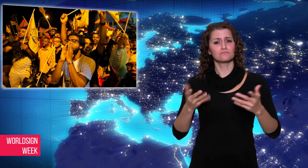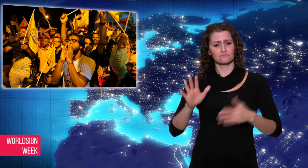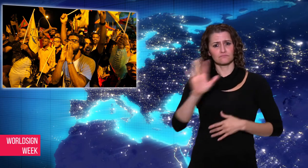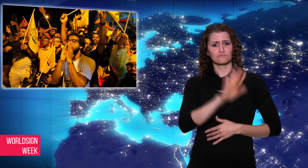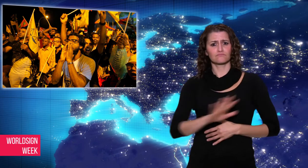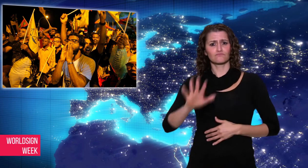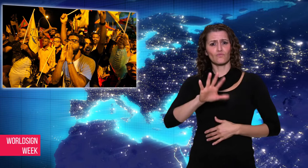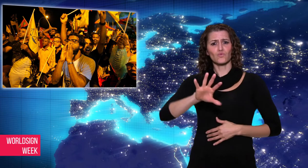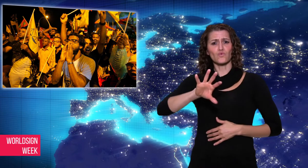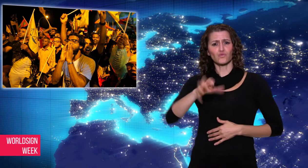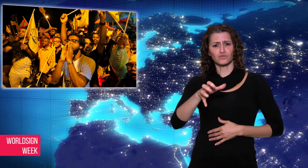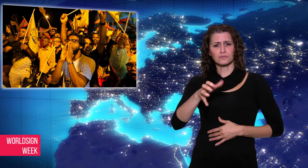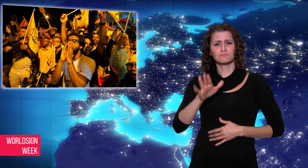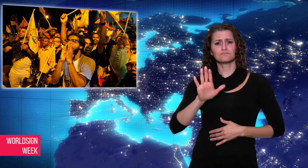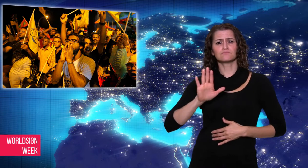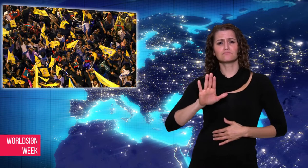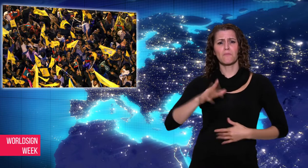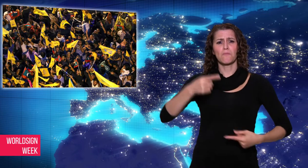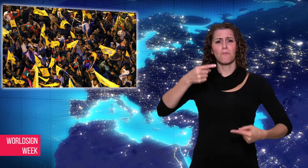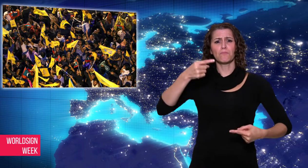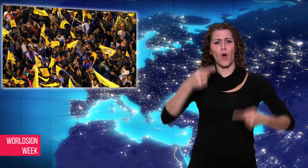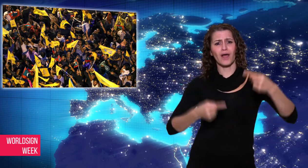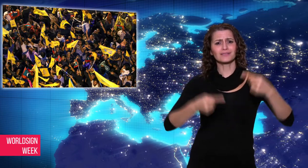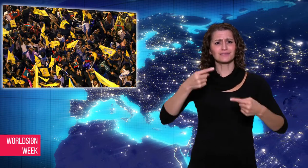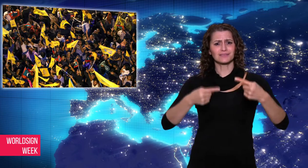the political climate of the